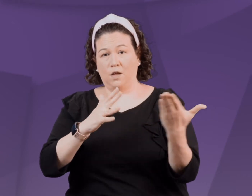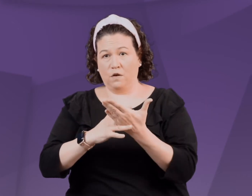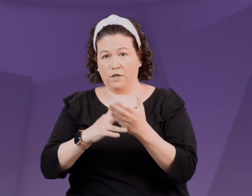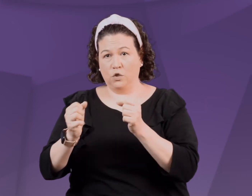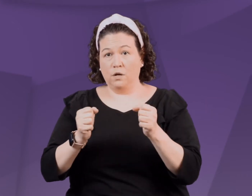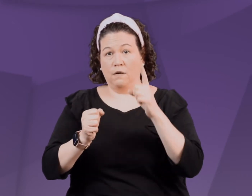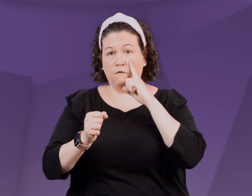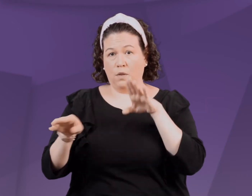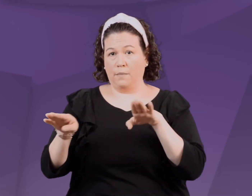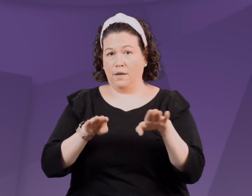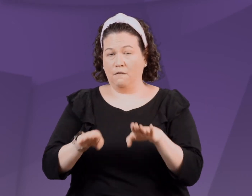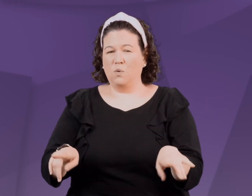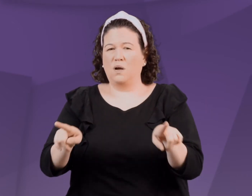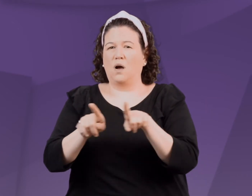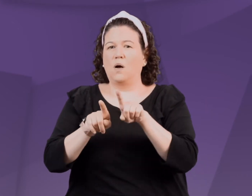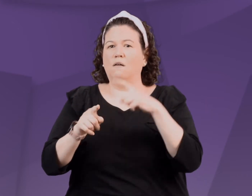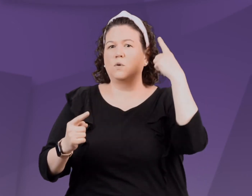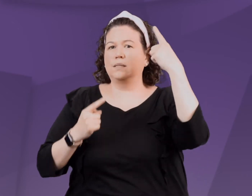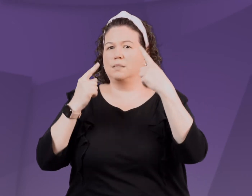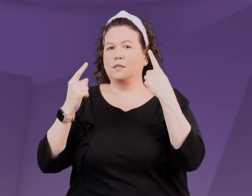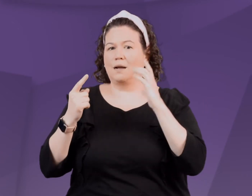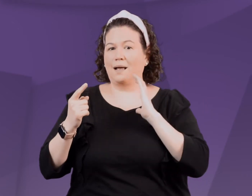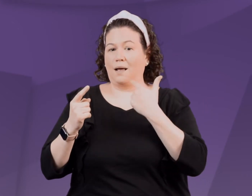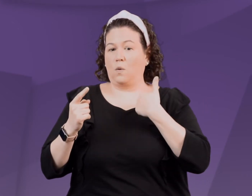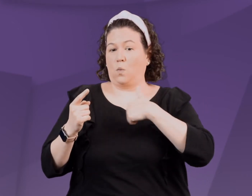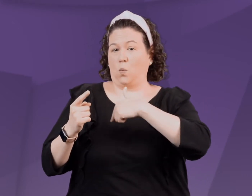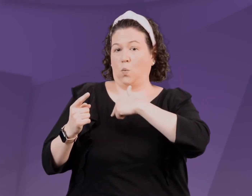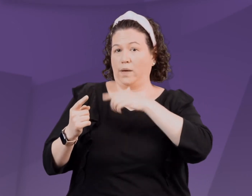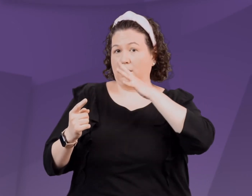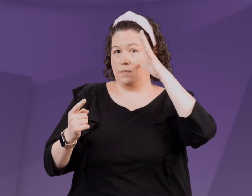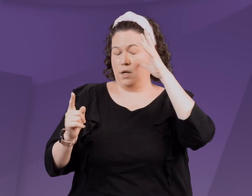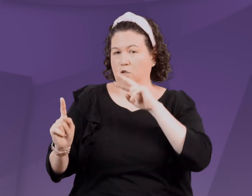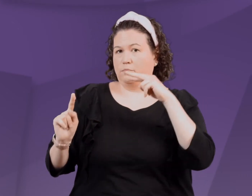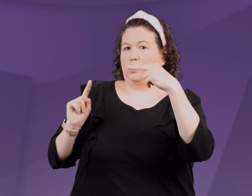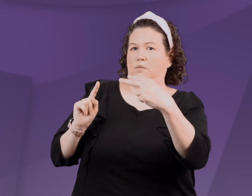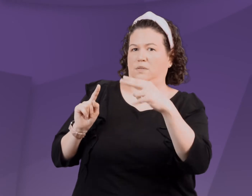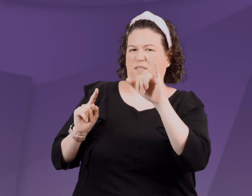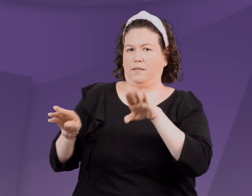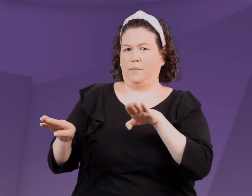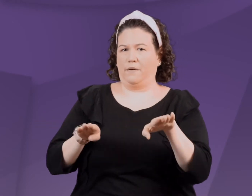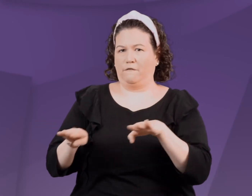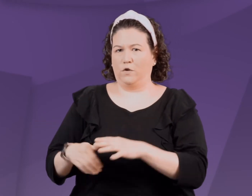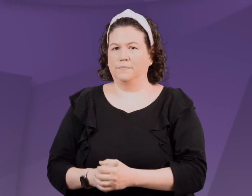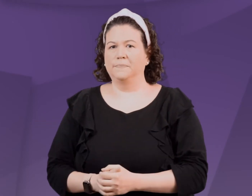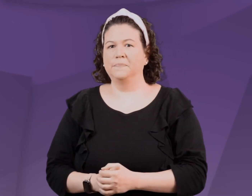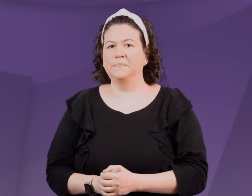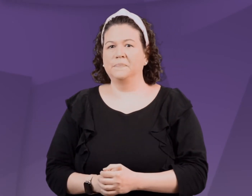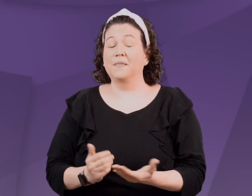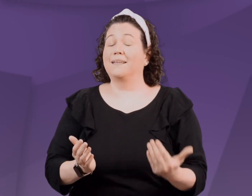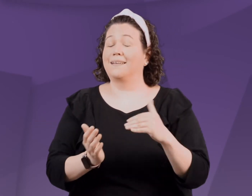Before we choose An intervention strategy for behavior, we also need to consider how we are viewing the behavior.